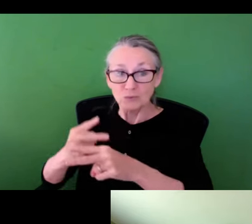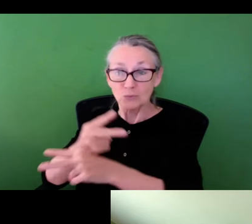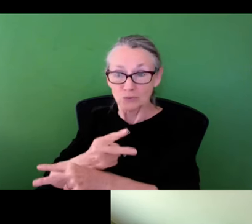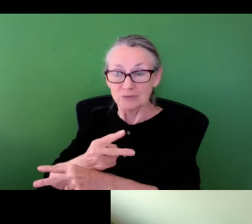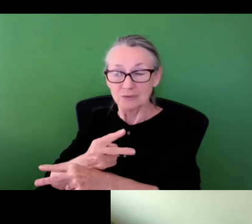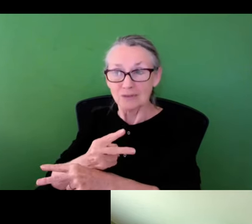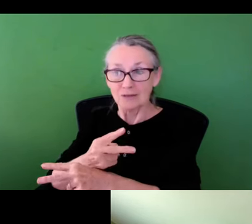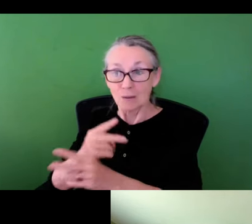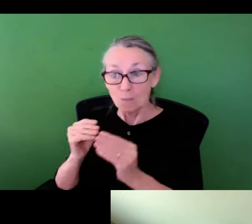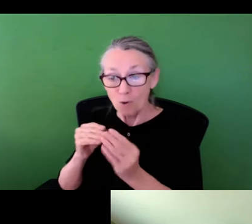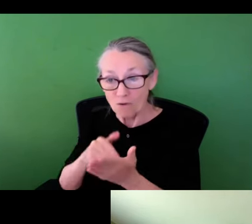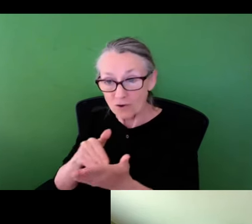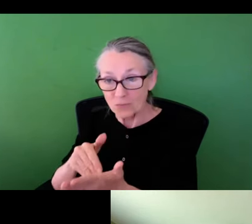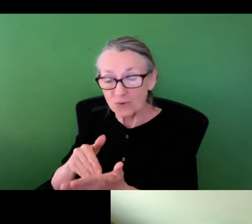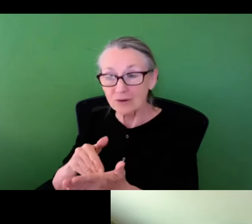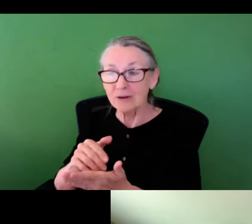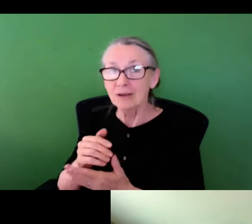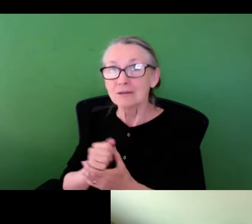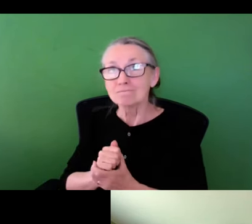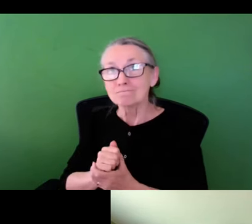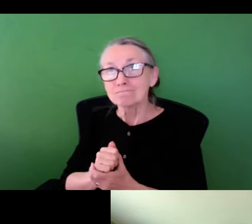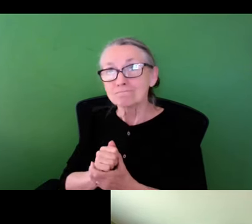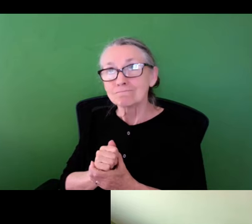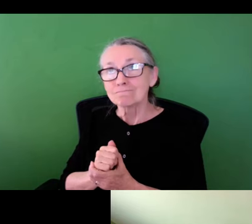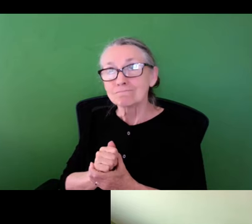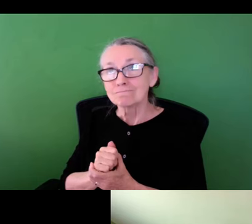these stormwater events are becoming again more intense and frequent.